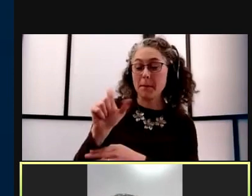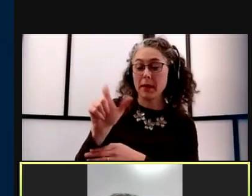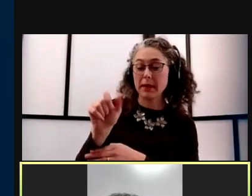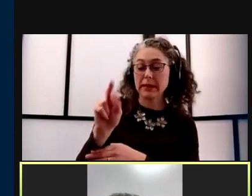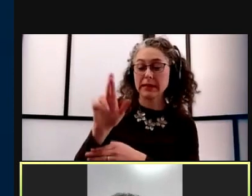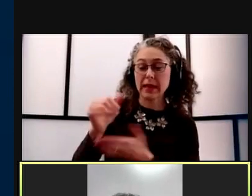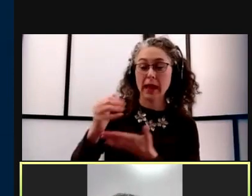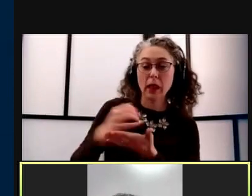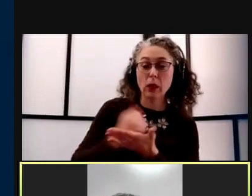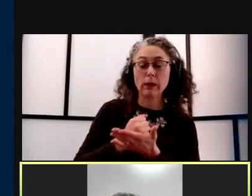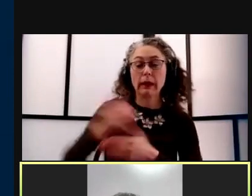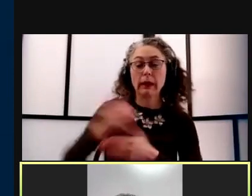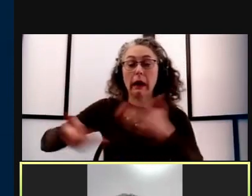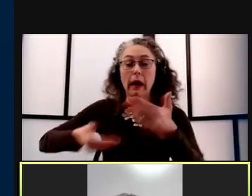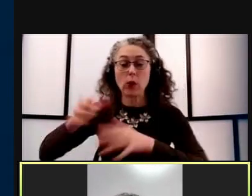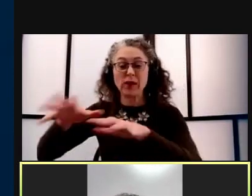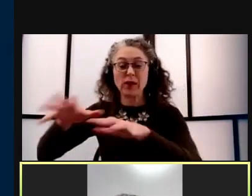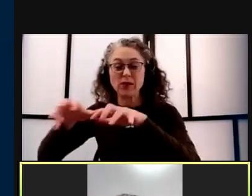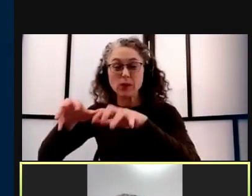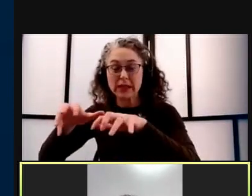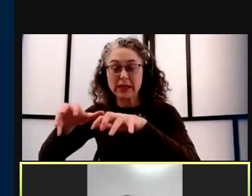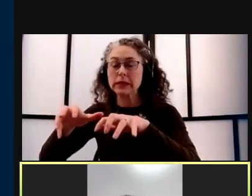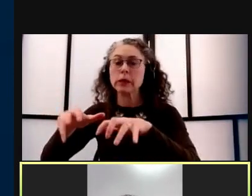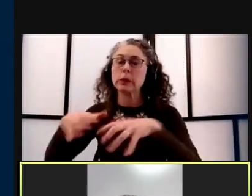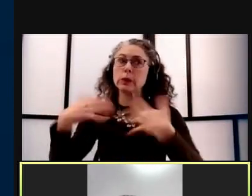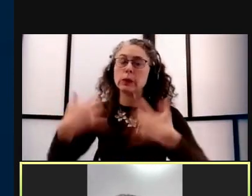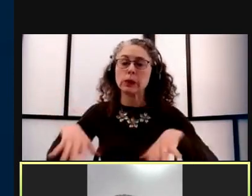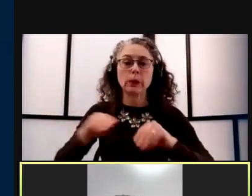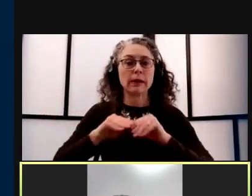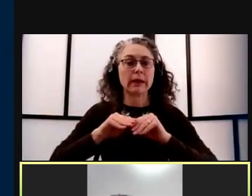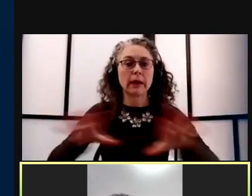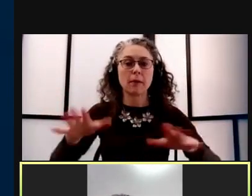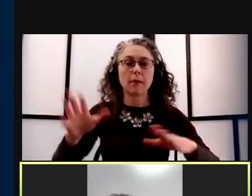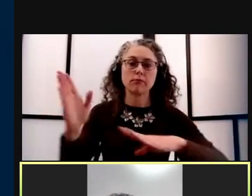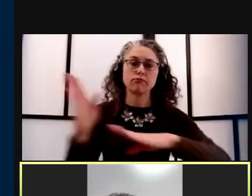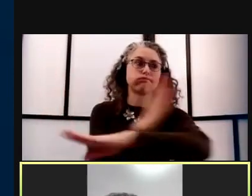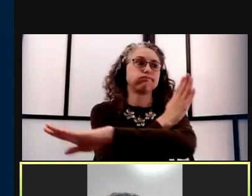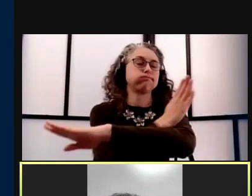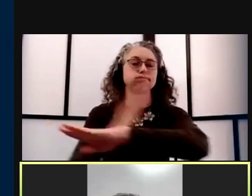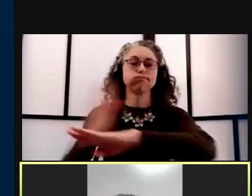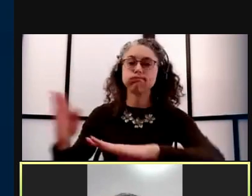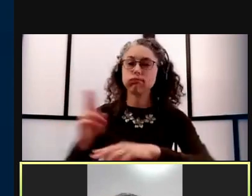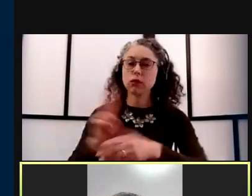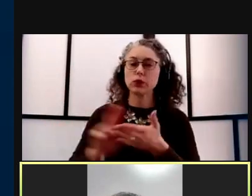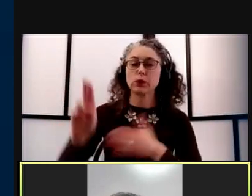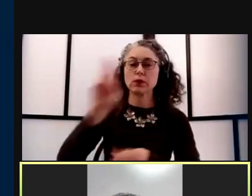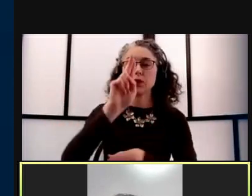have affected individuals across the institution. And so we are very grateful for your tenacity